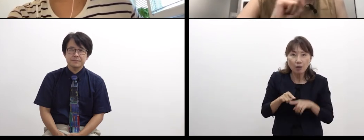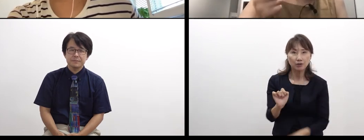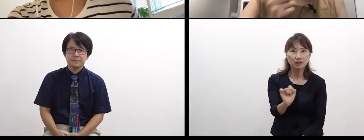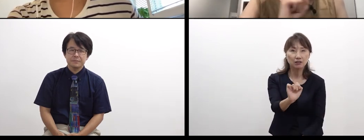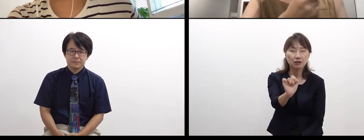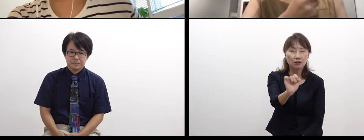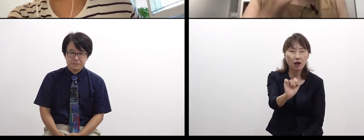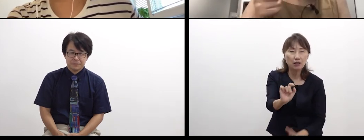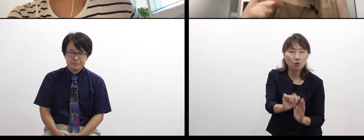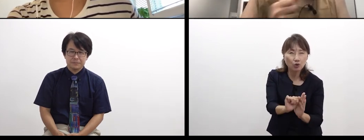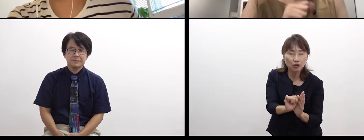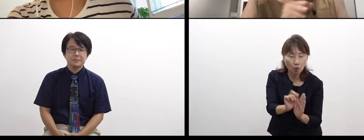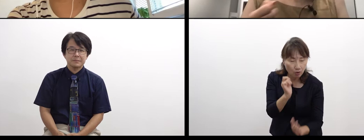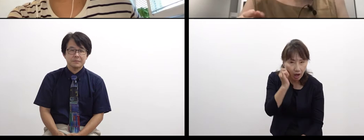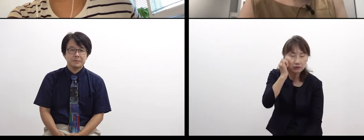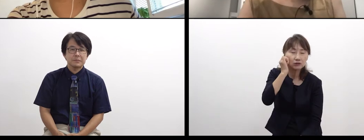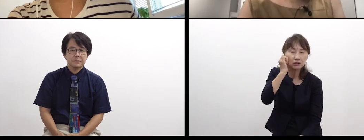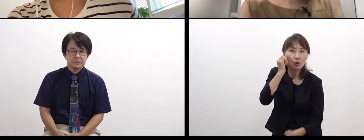and still feels that sense on his hand,